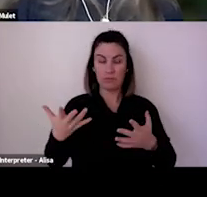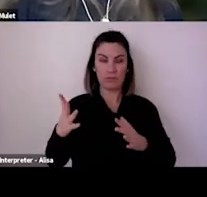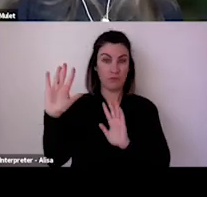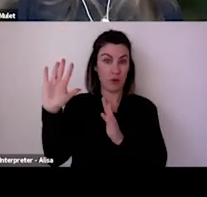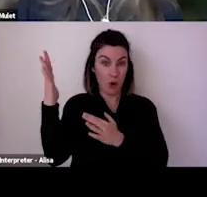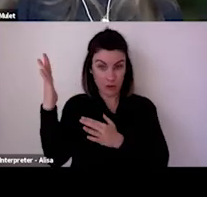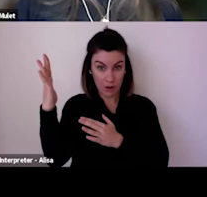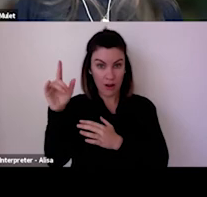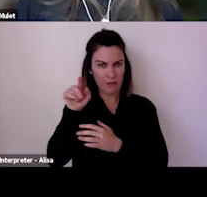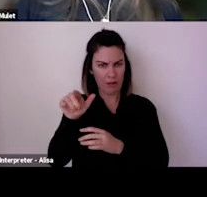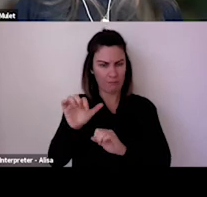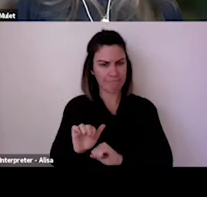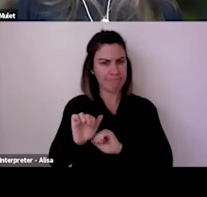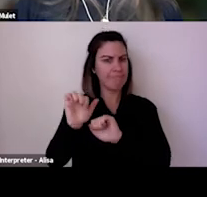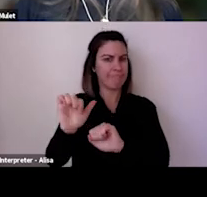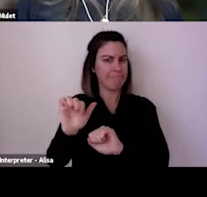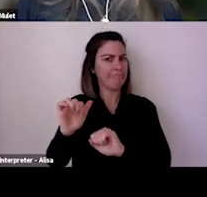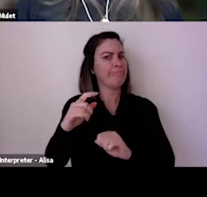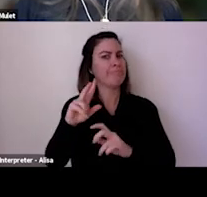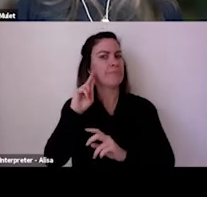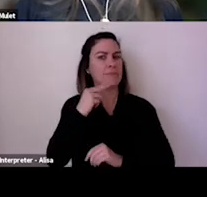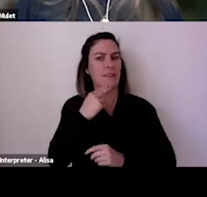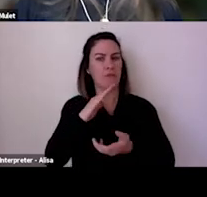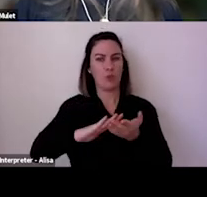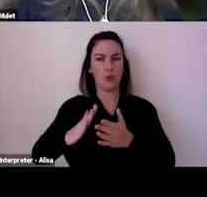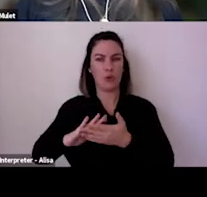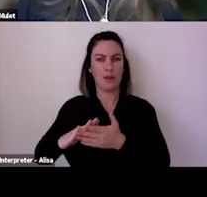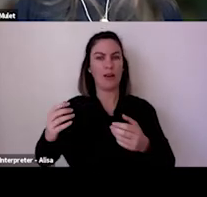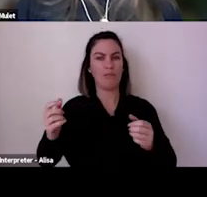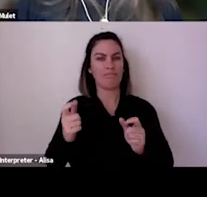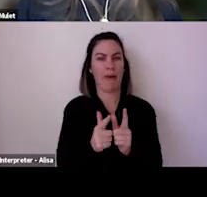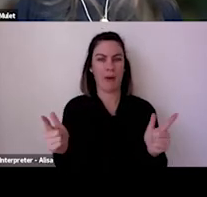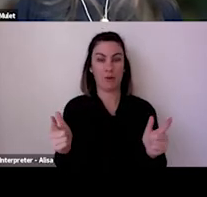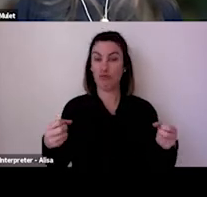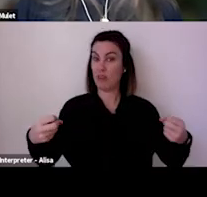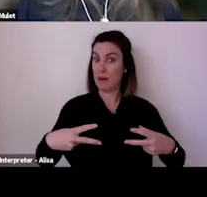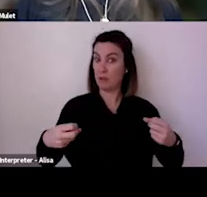exchanges and refunds and I know that clear and transparent communication has been found